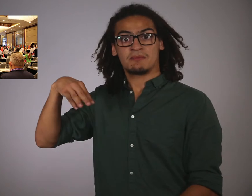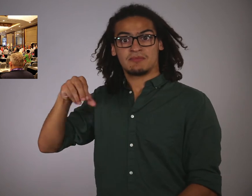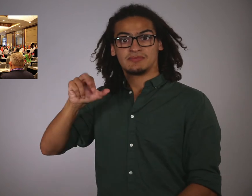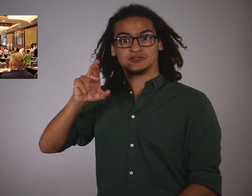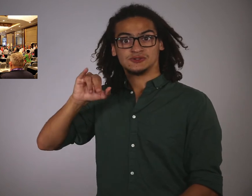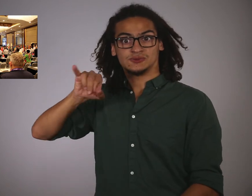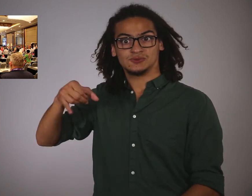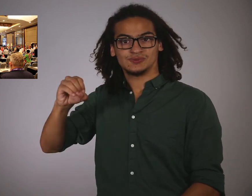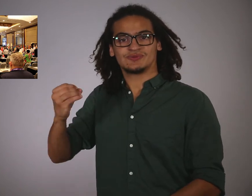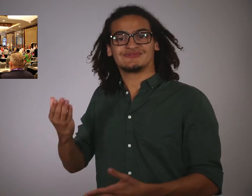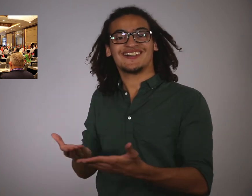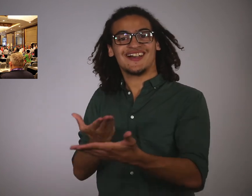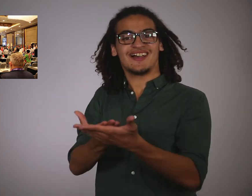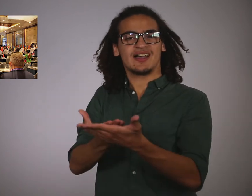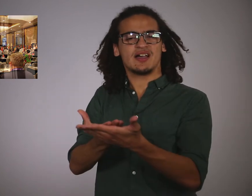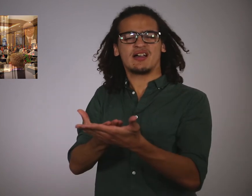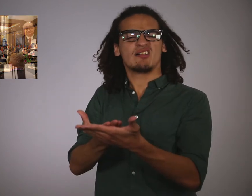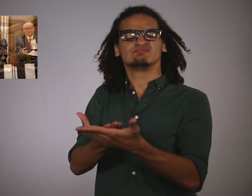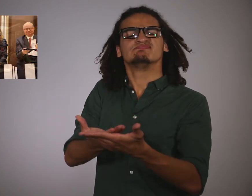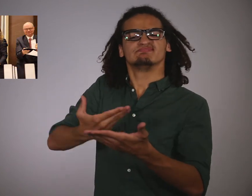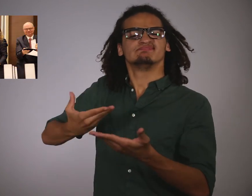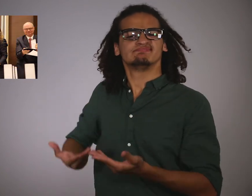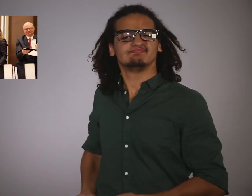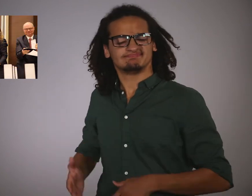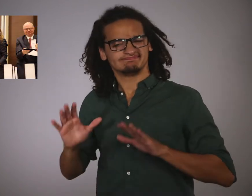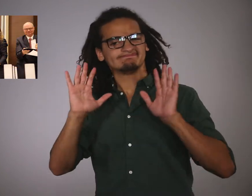Marijo withdrew his nomination and Valery won by default.